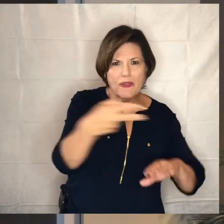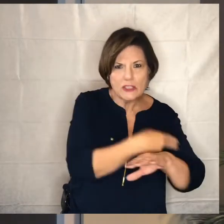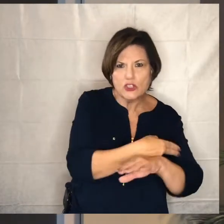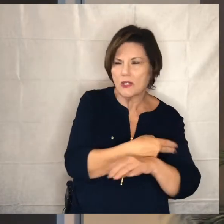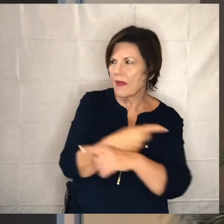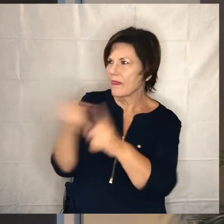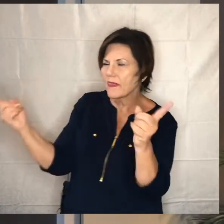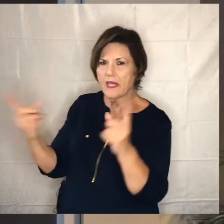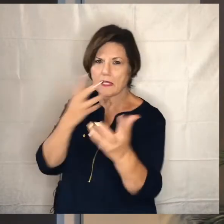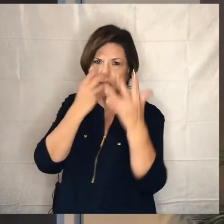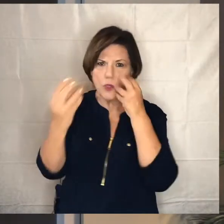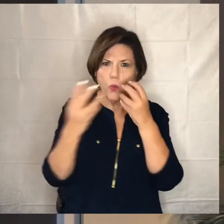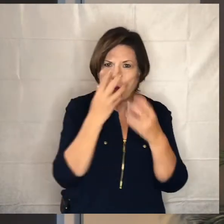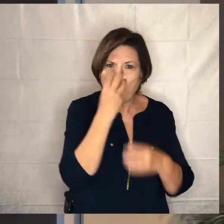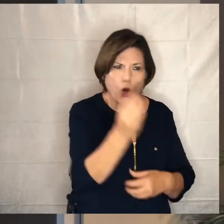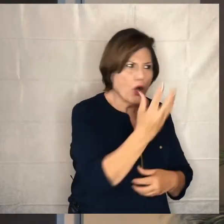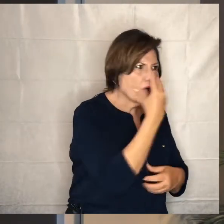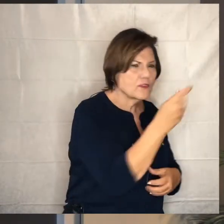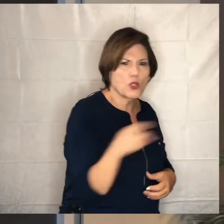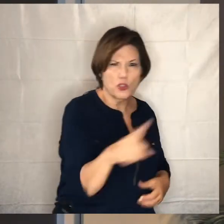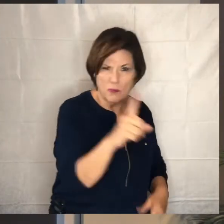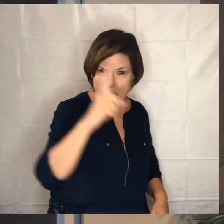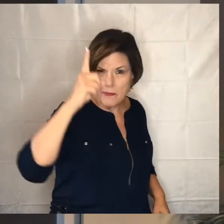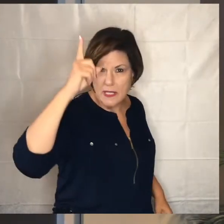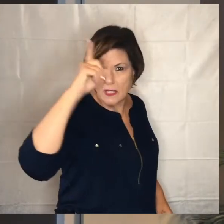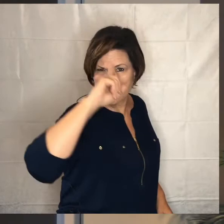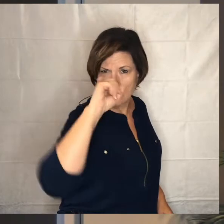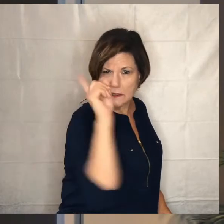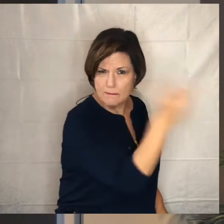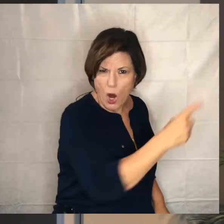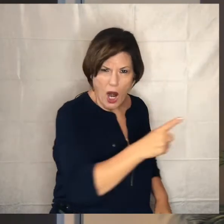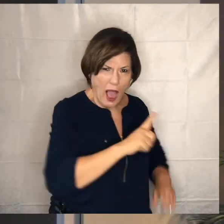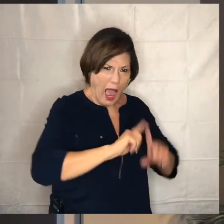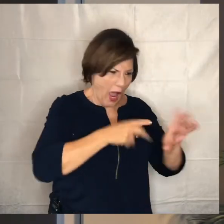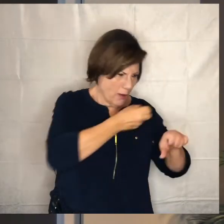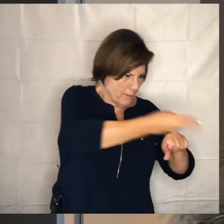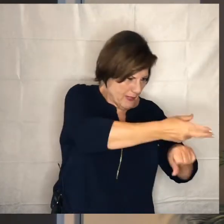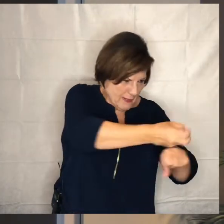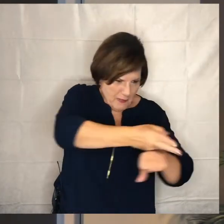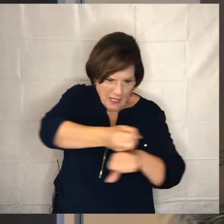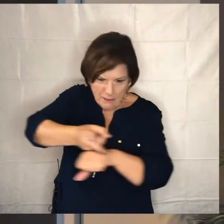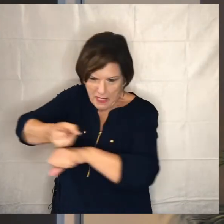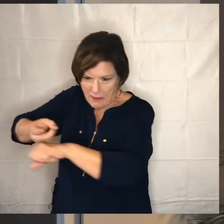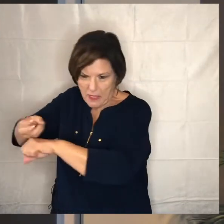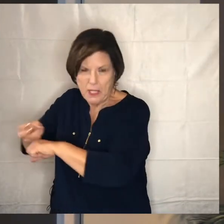wolves you better be pretty bright and smart to figure out how you're going to outsmart those worlds so that you can get the things done that